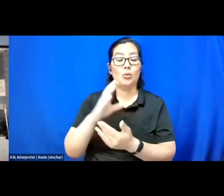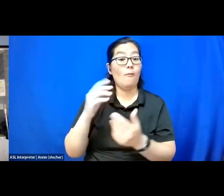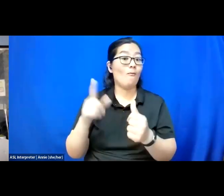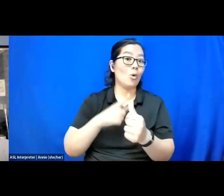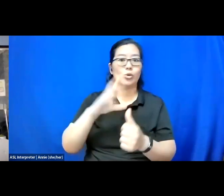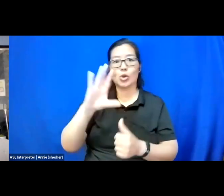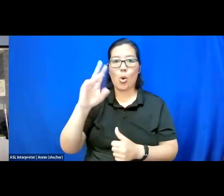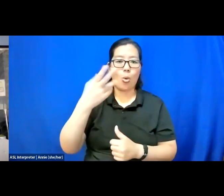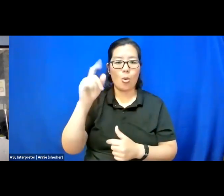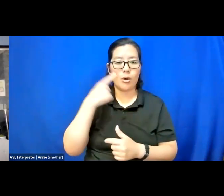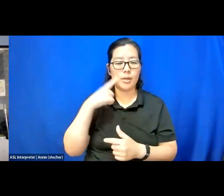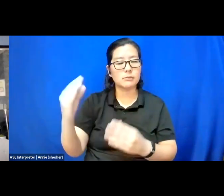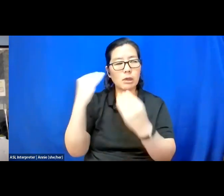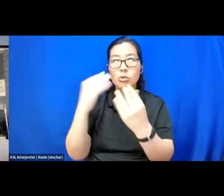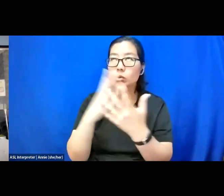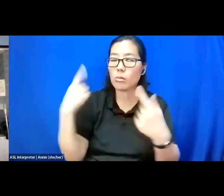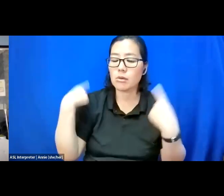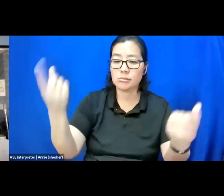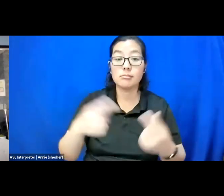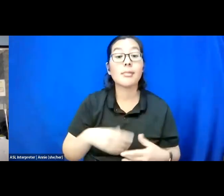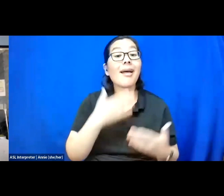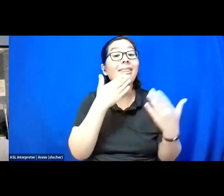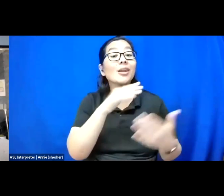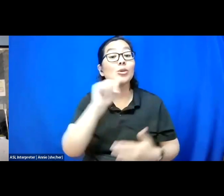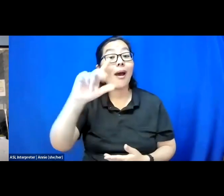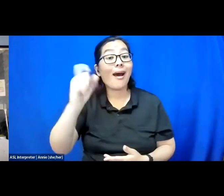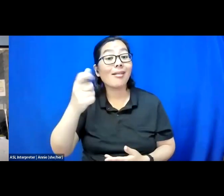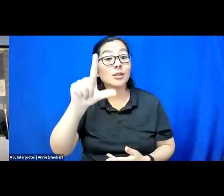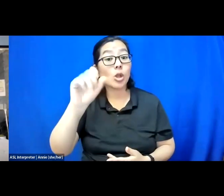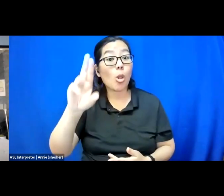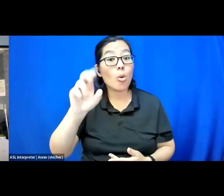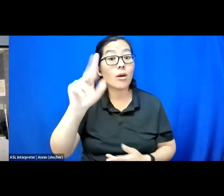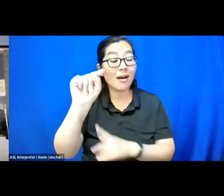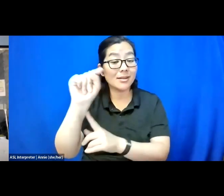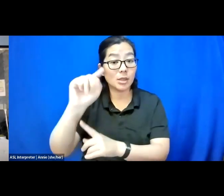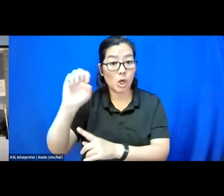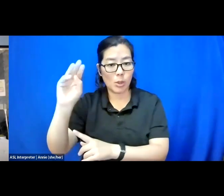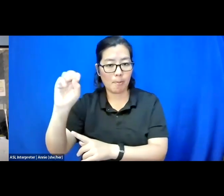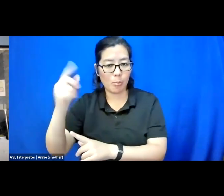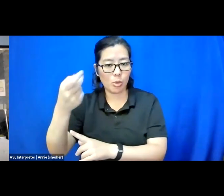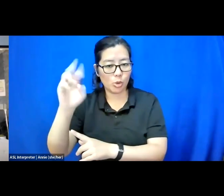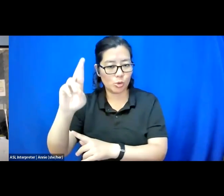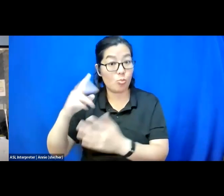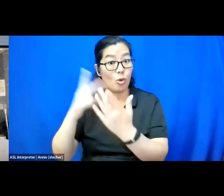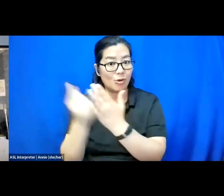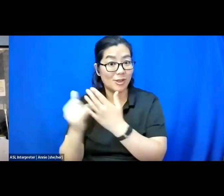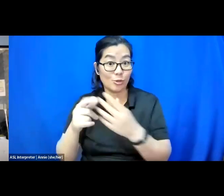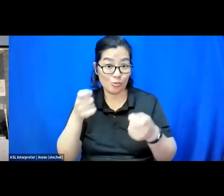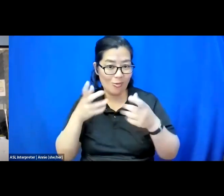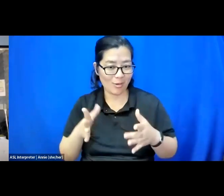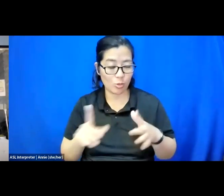Thank you to Alex Locust, our Emerge project director, who has showed up with integrity,